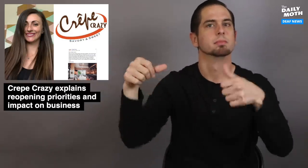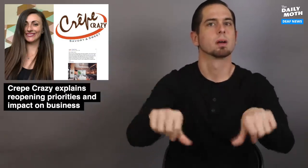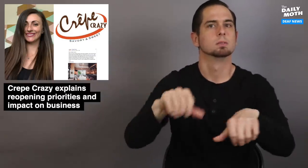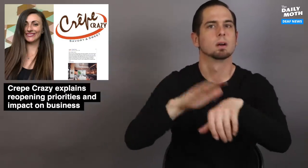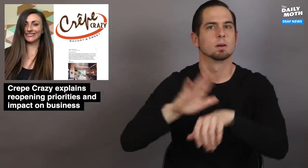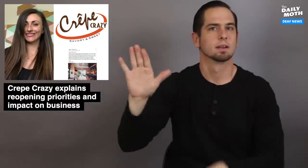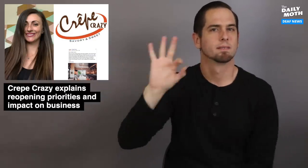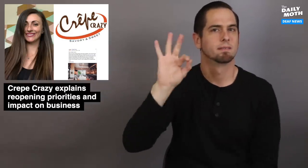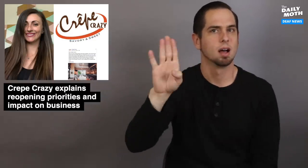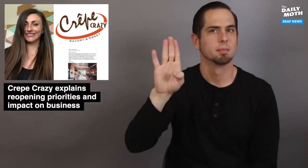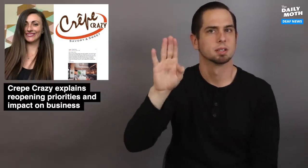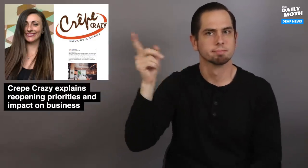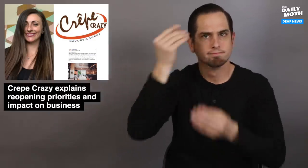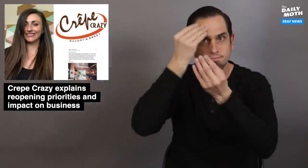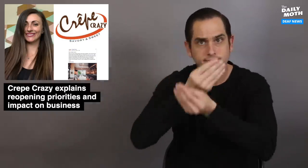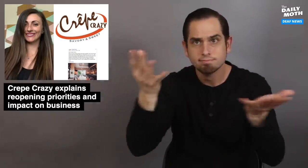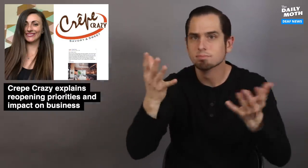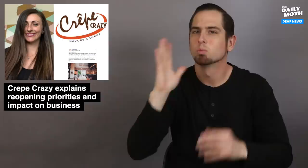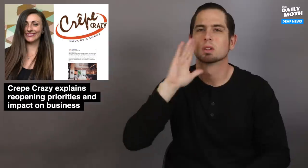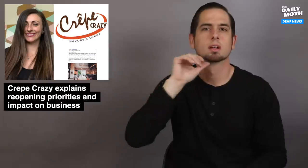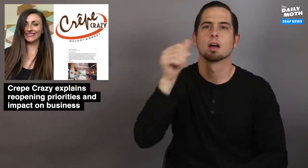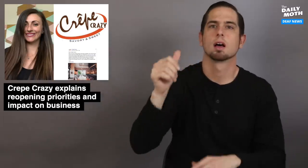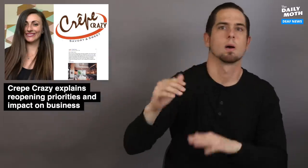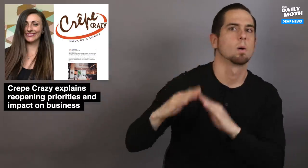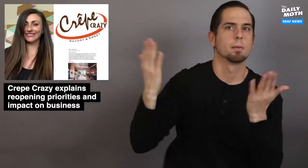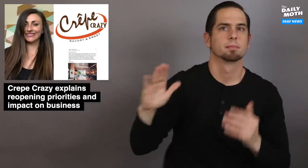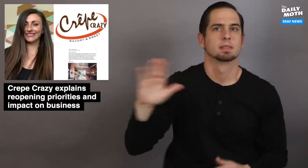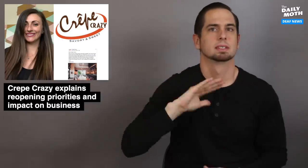posted on their Facebook page that they would not open